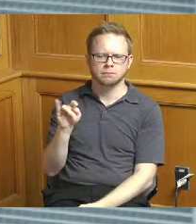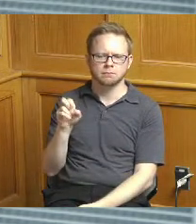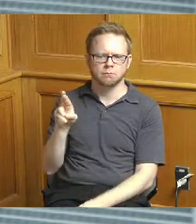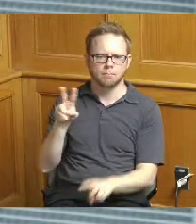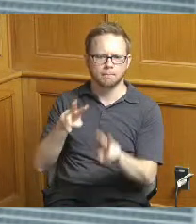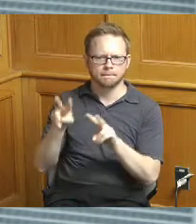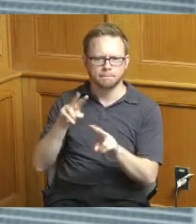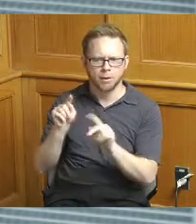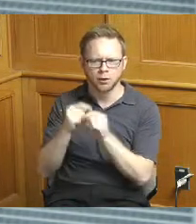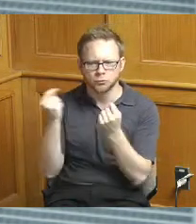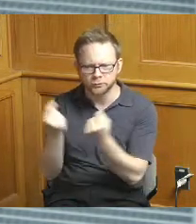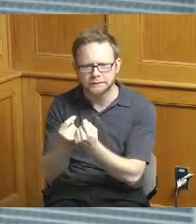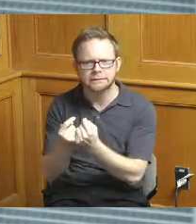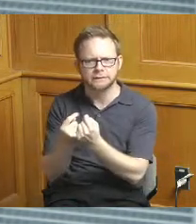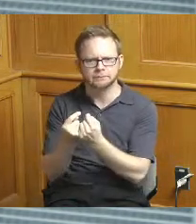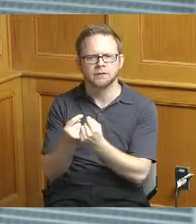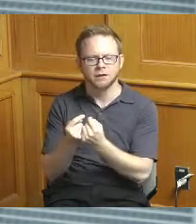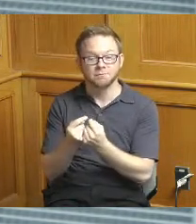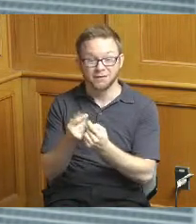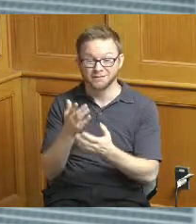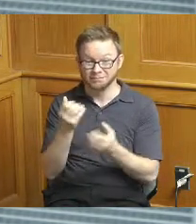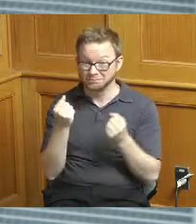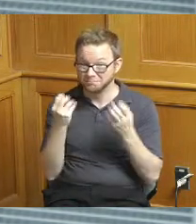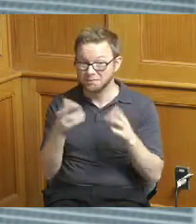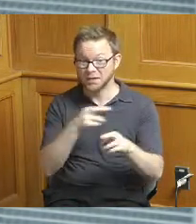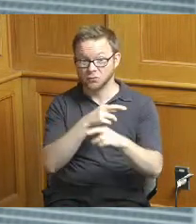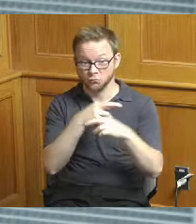kind of eliminate some of the risks so there's different delivery methods like